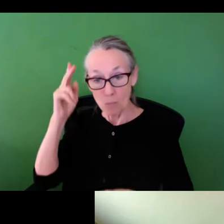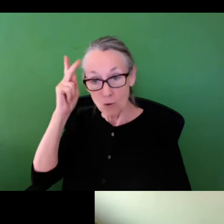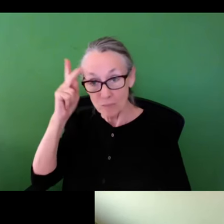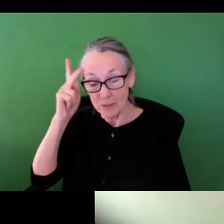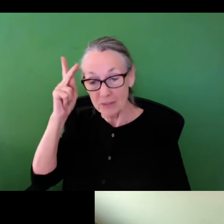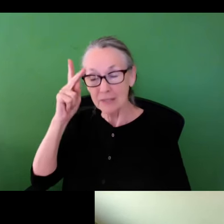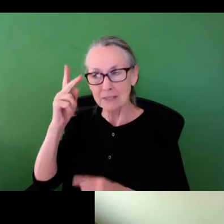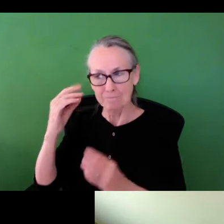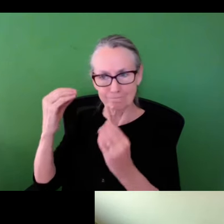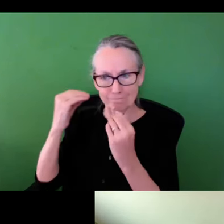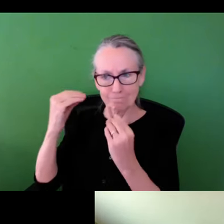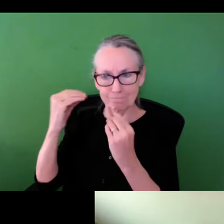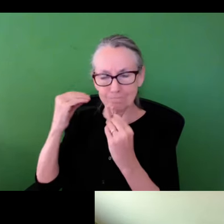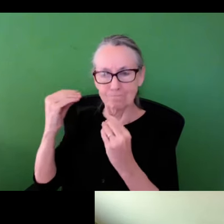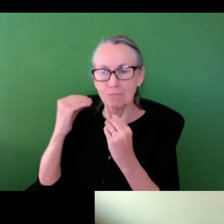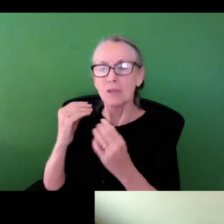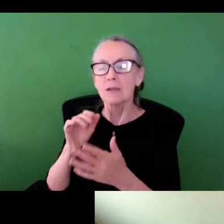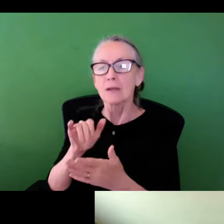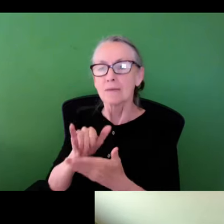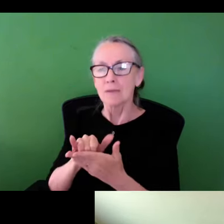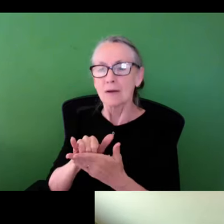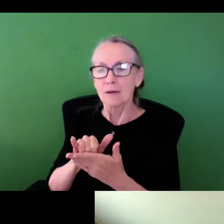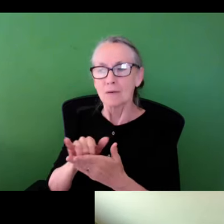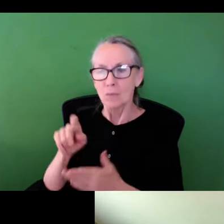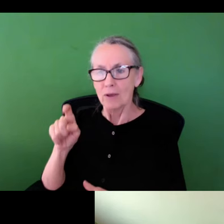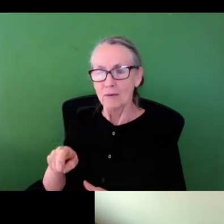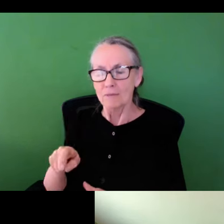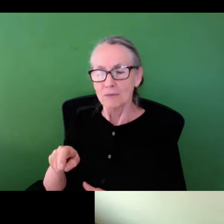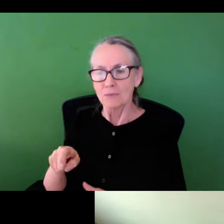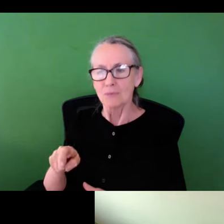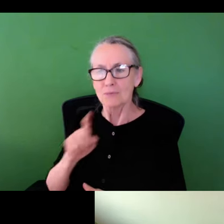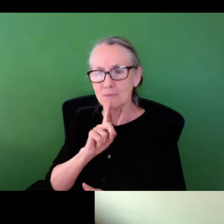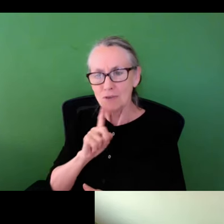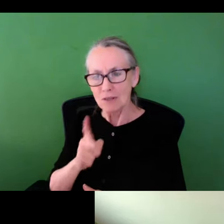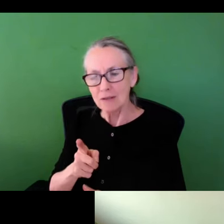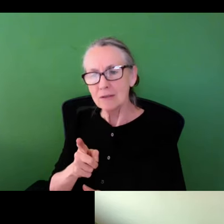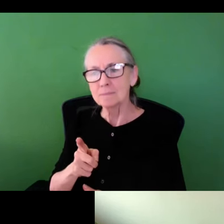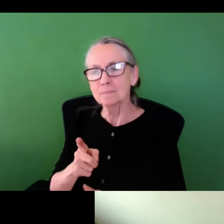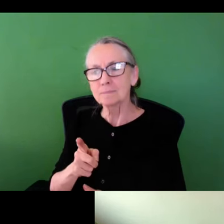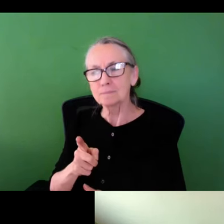environmental justice community and understood and sort of instilled in me